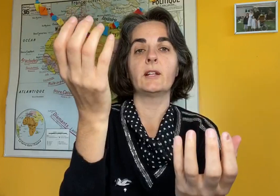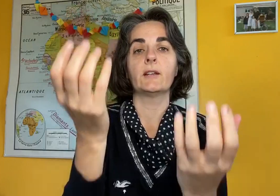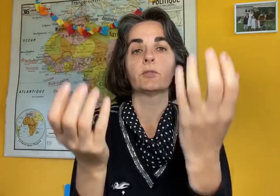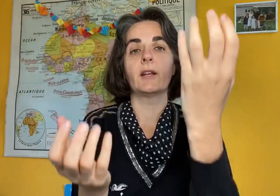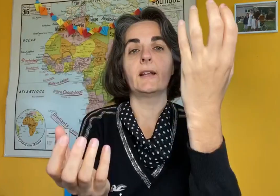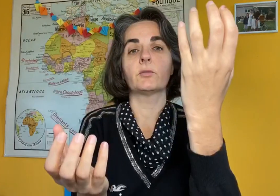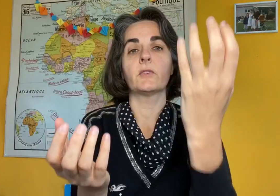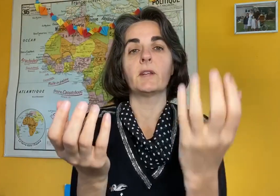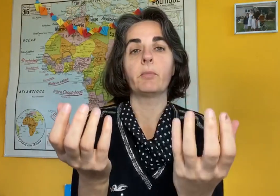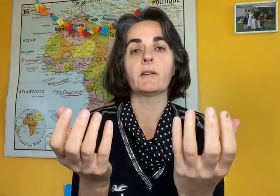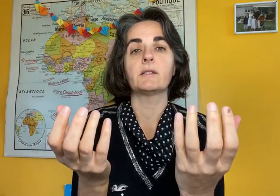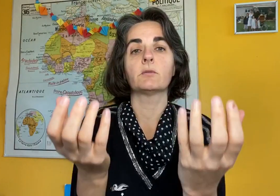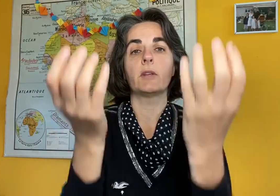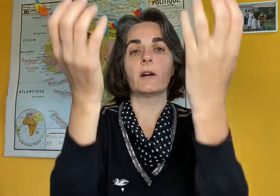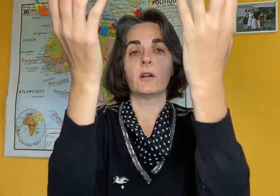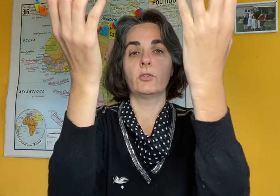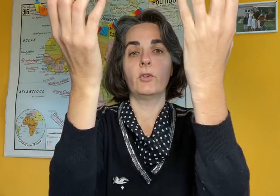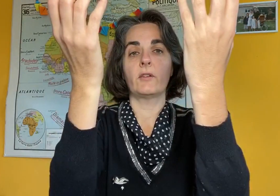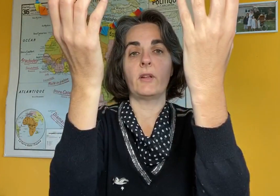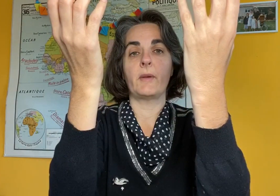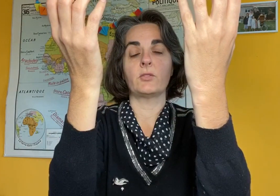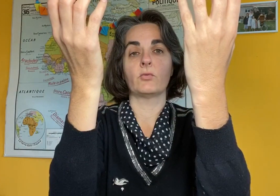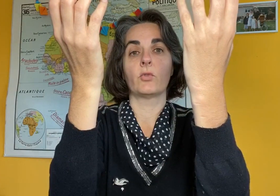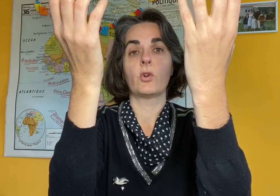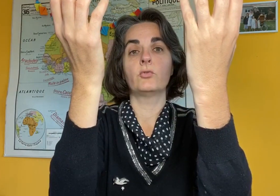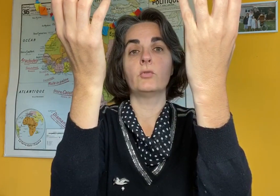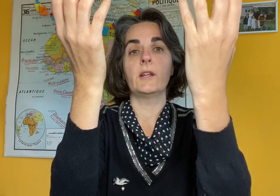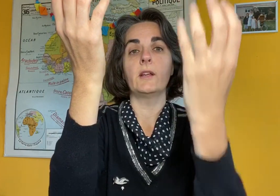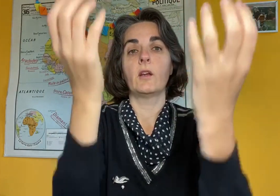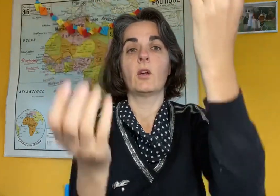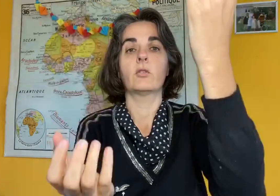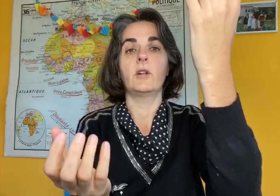milk, we breastfeed, we do not know if we have inflammation of the milk, or only an